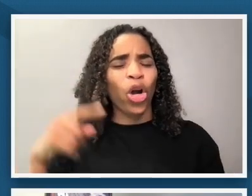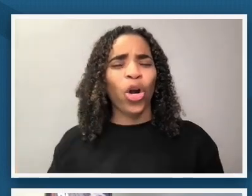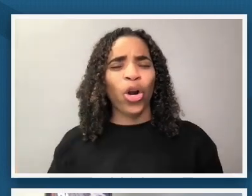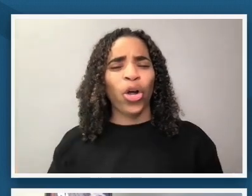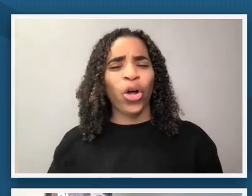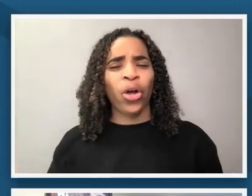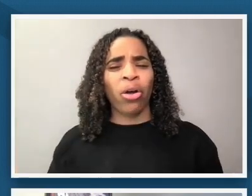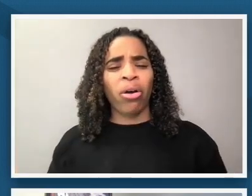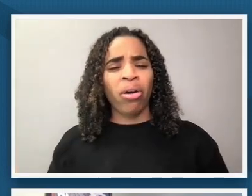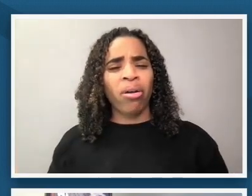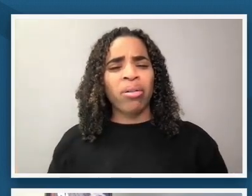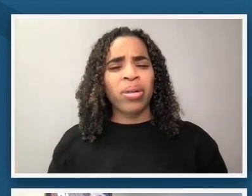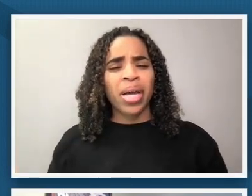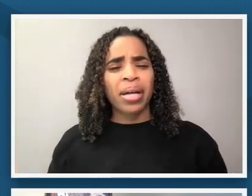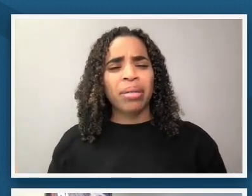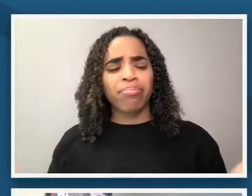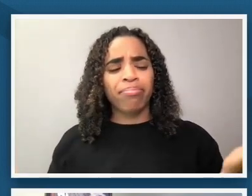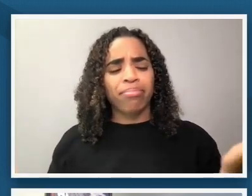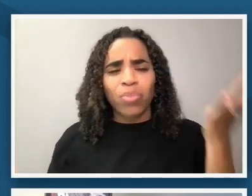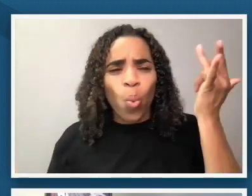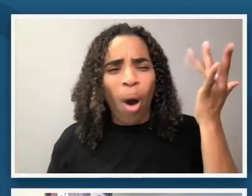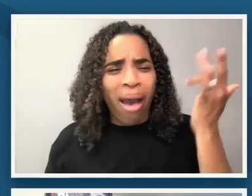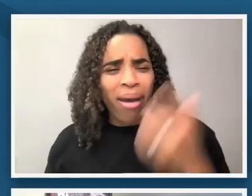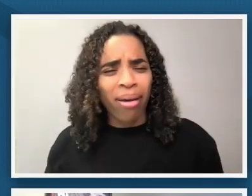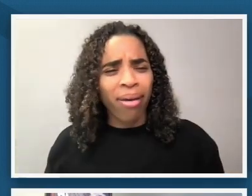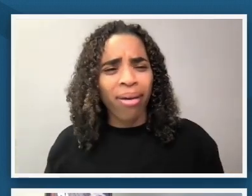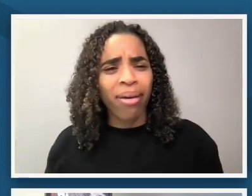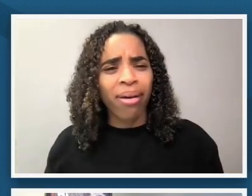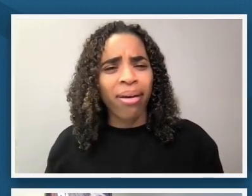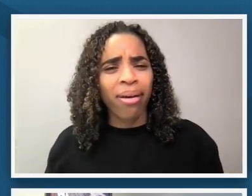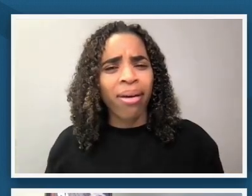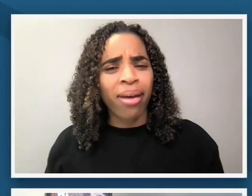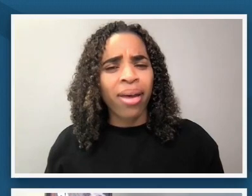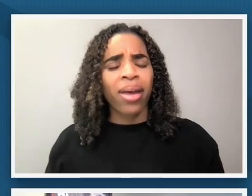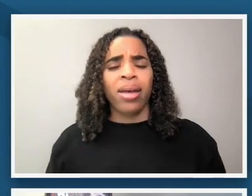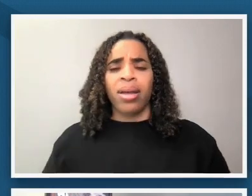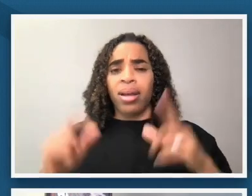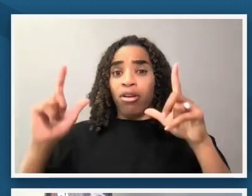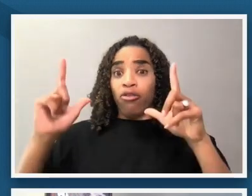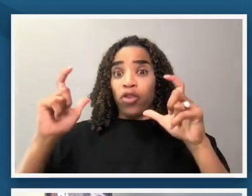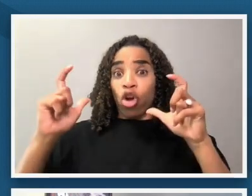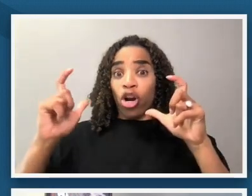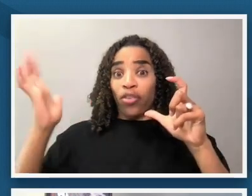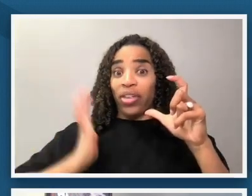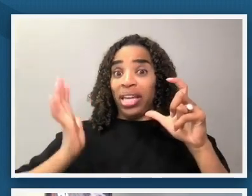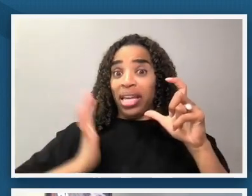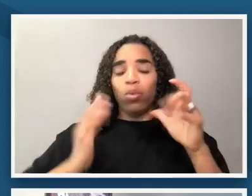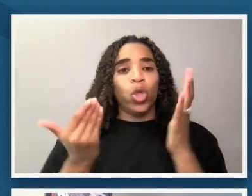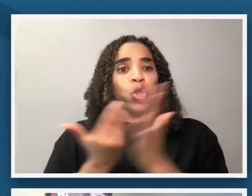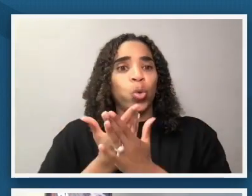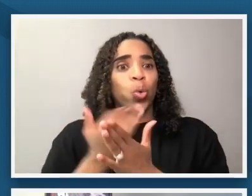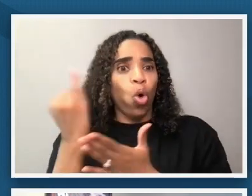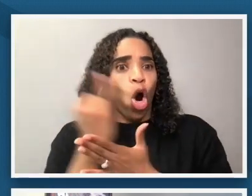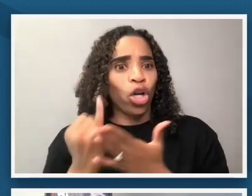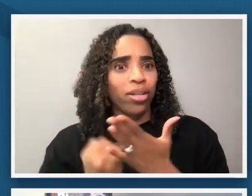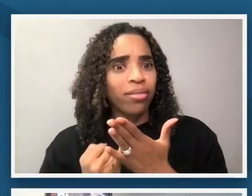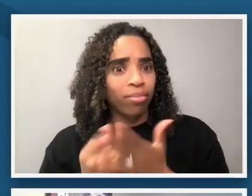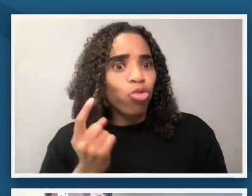be um because photography is still it's a fairly new